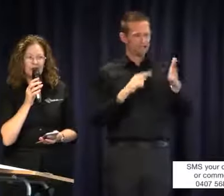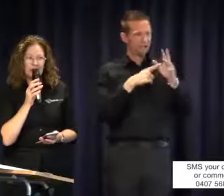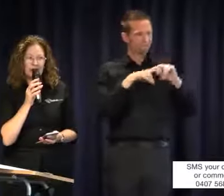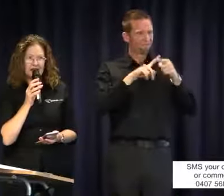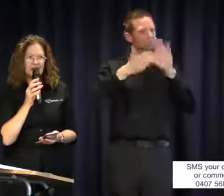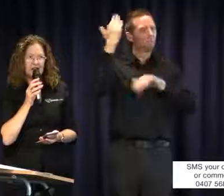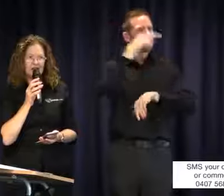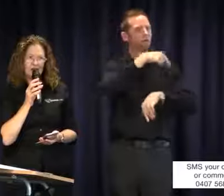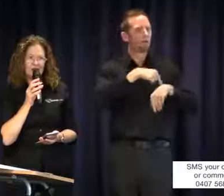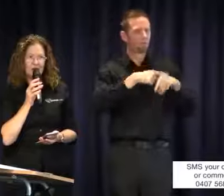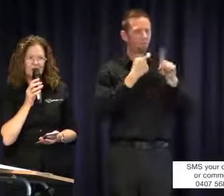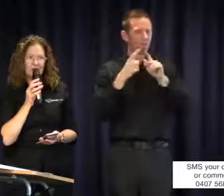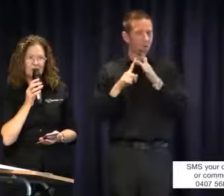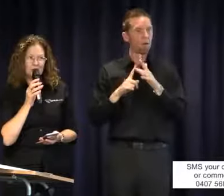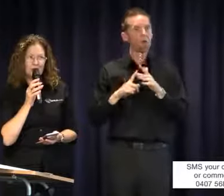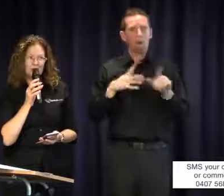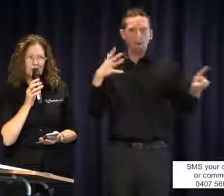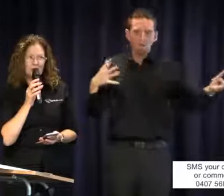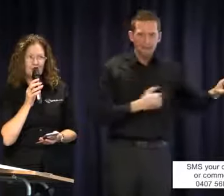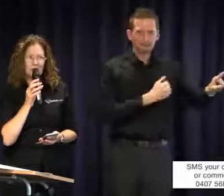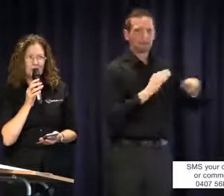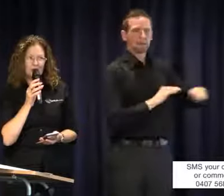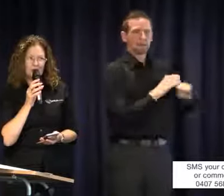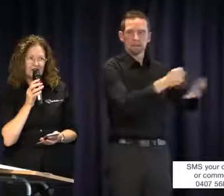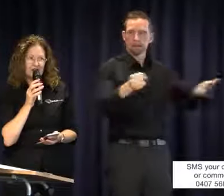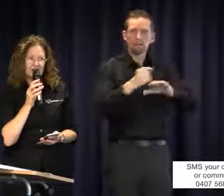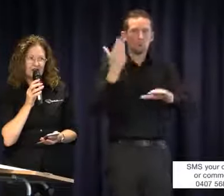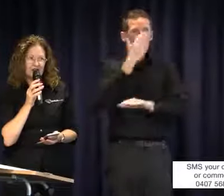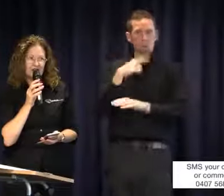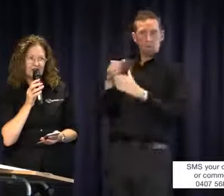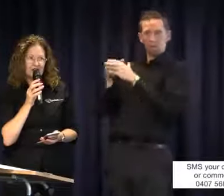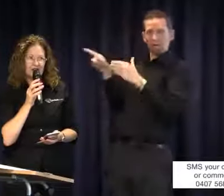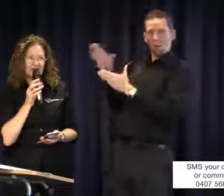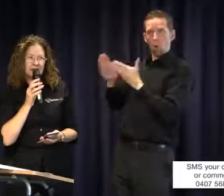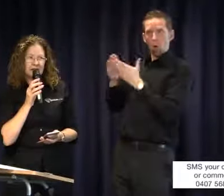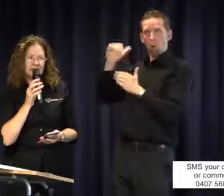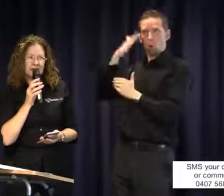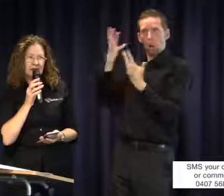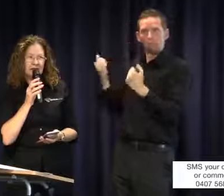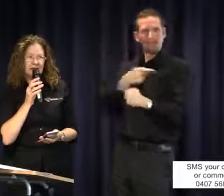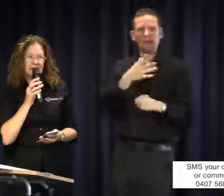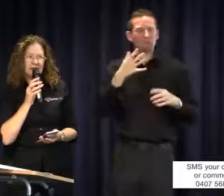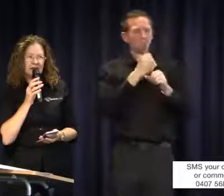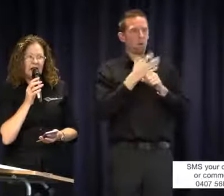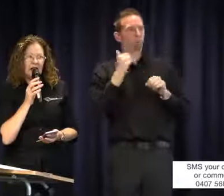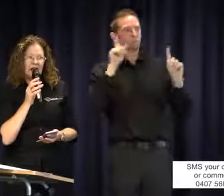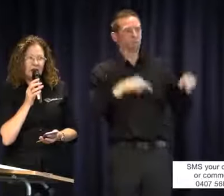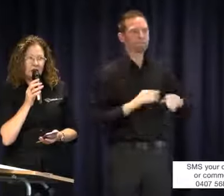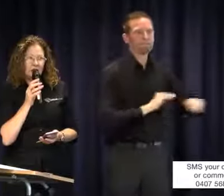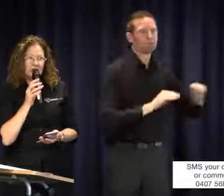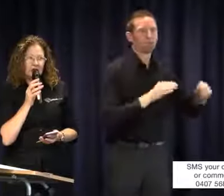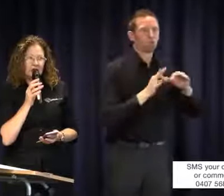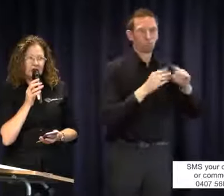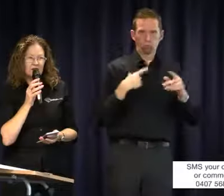trained to work in schools because it was a growing profession. What happened was the